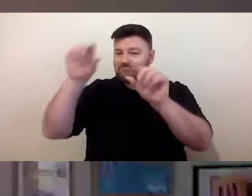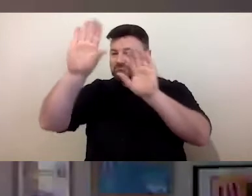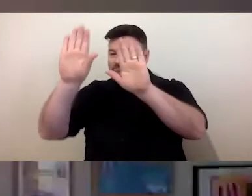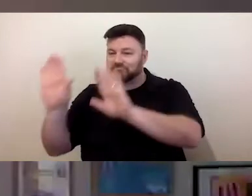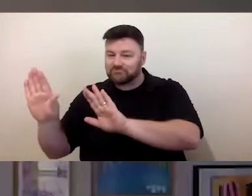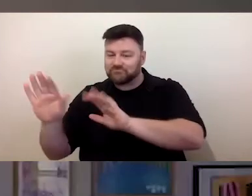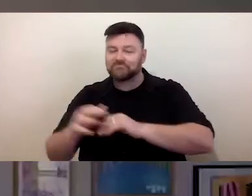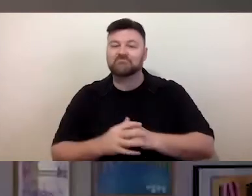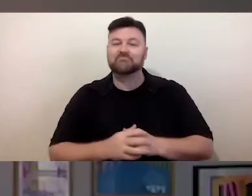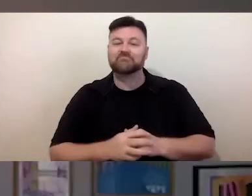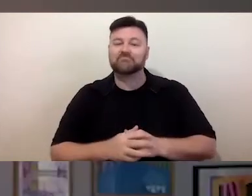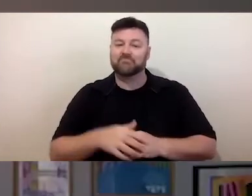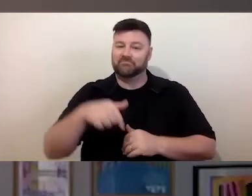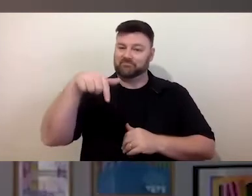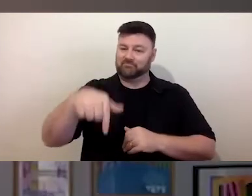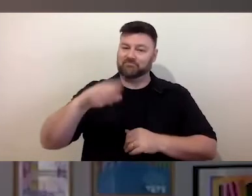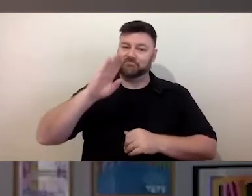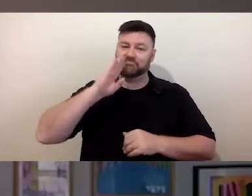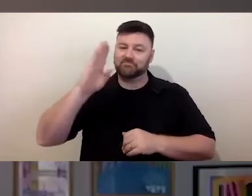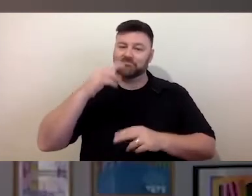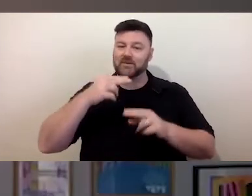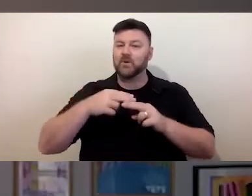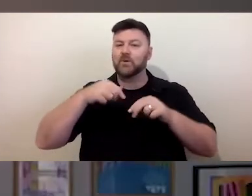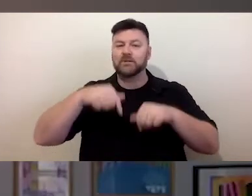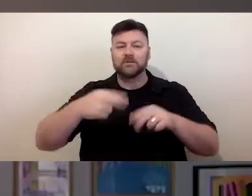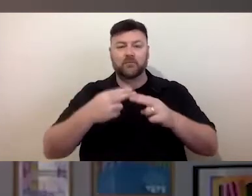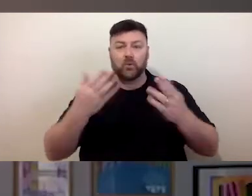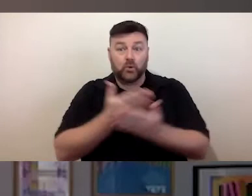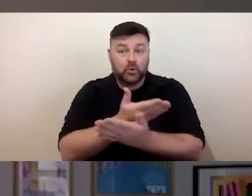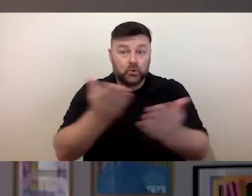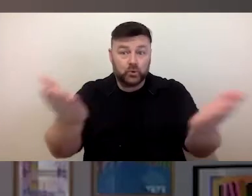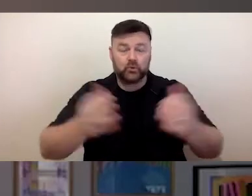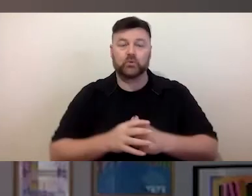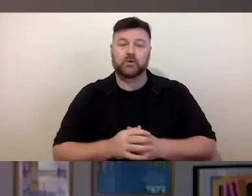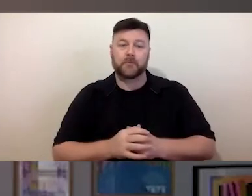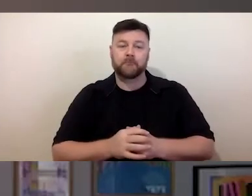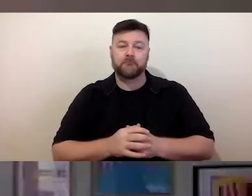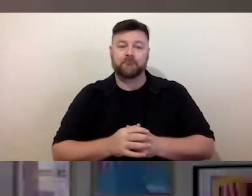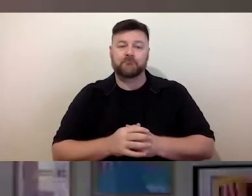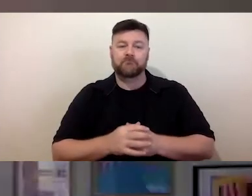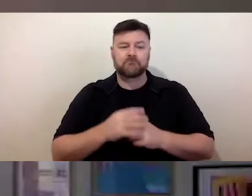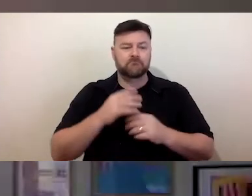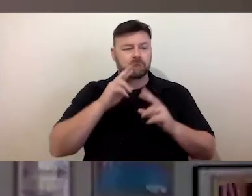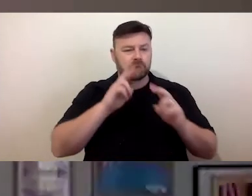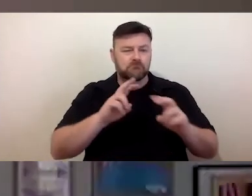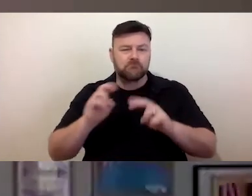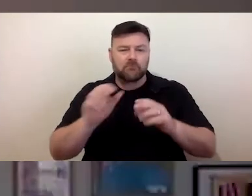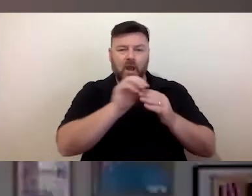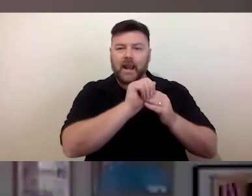These sessions have been designed and produced for you, and explore the topics of leadership, artistic and digital adaptation.